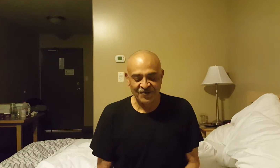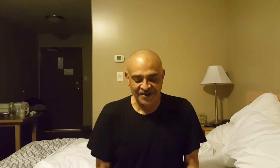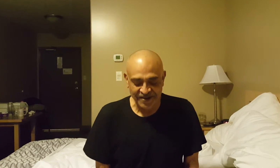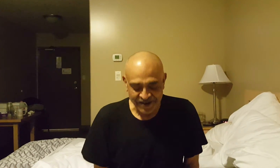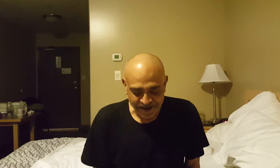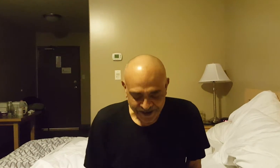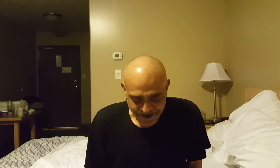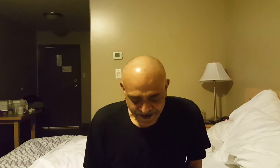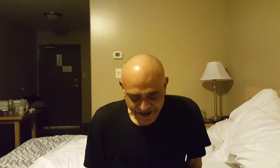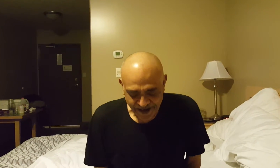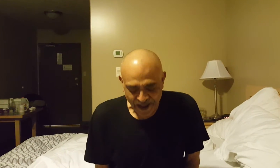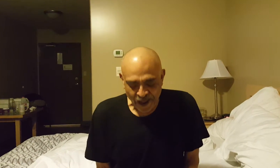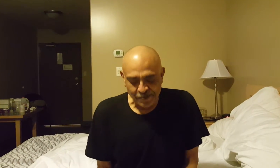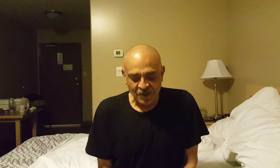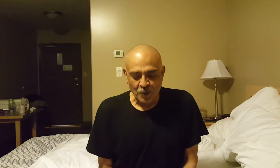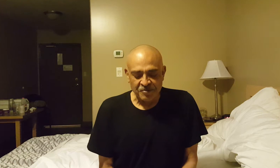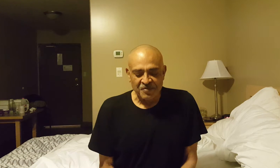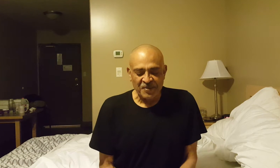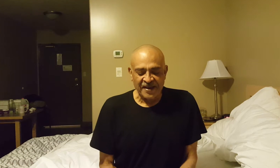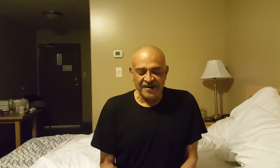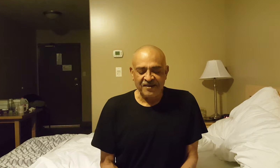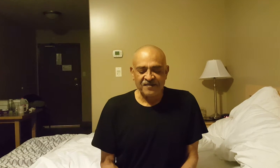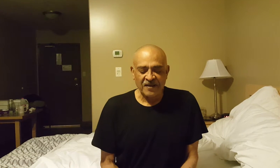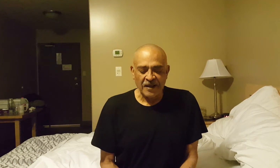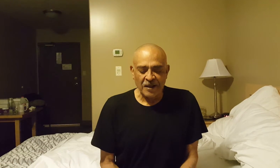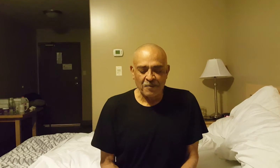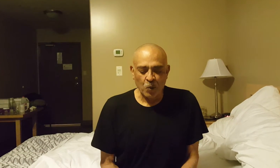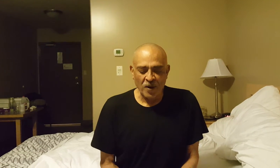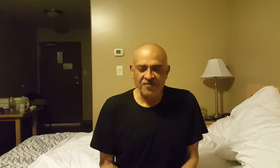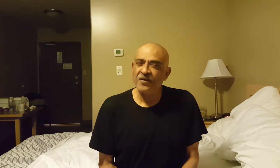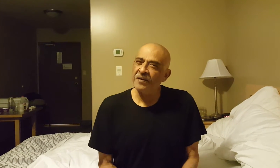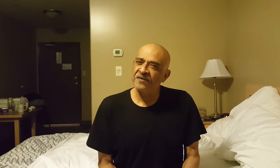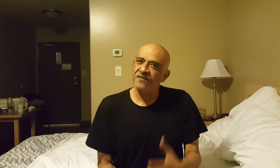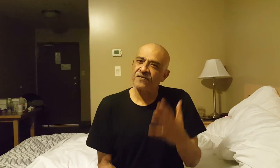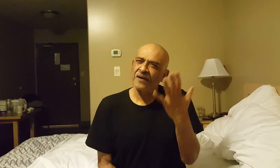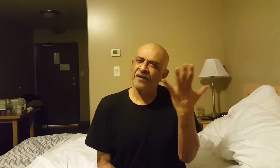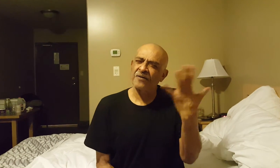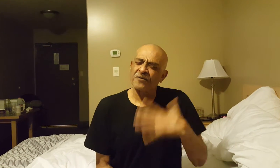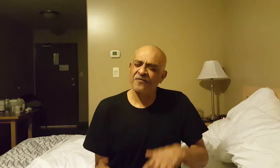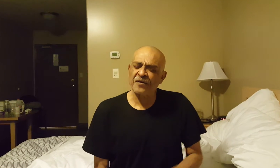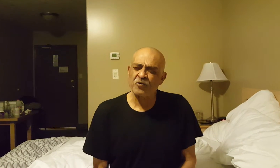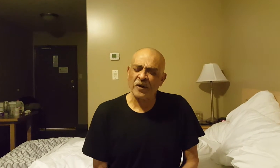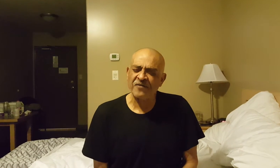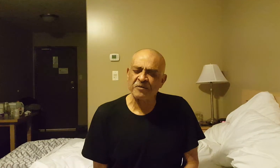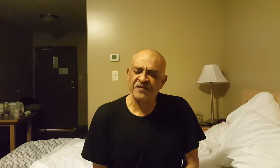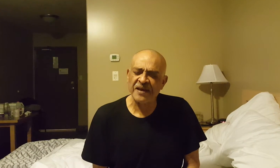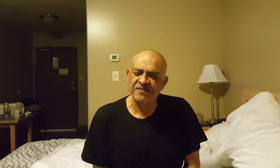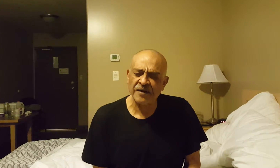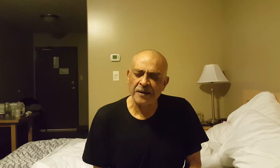quantum mechanics. One of them is referred to quite famously as